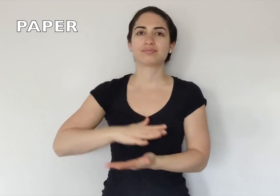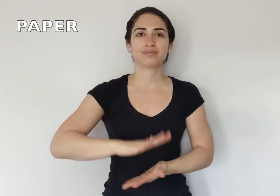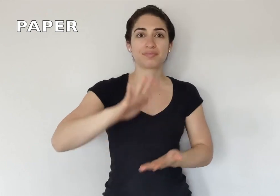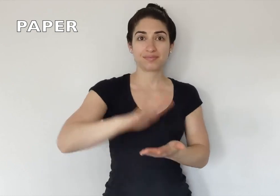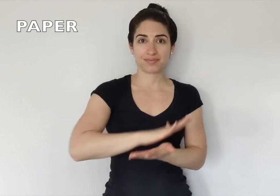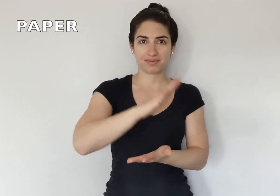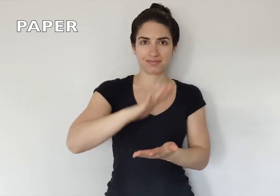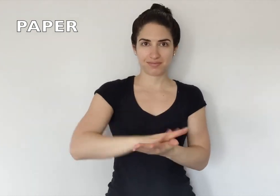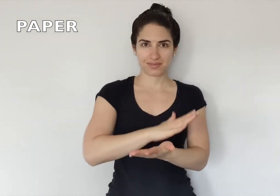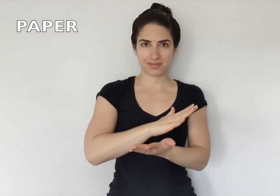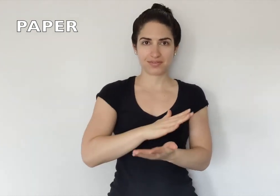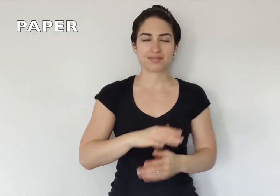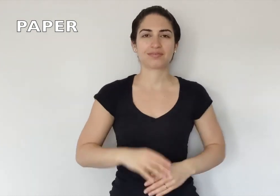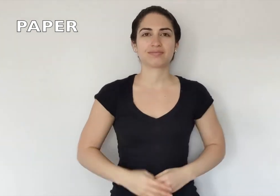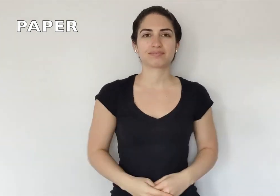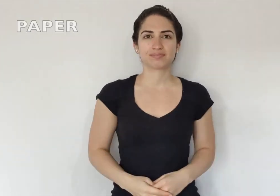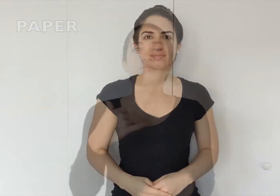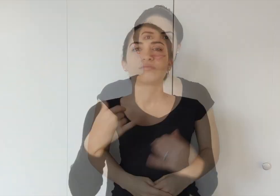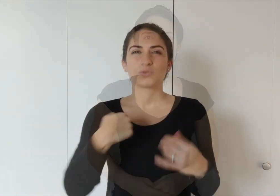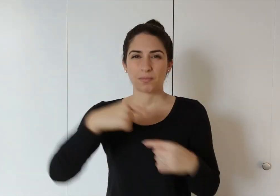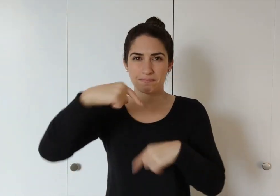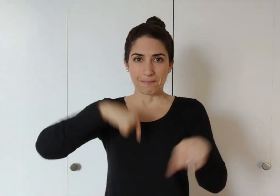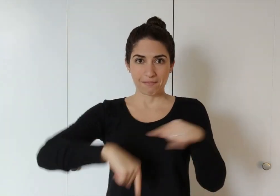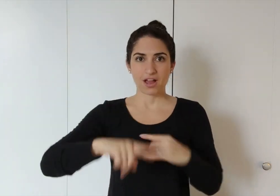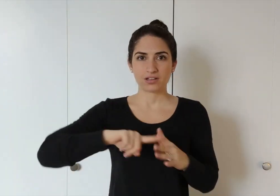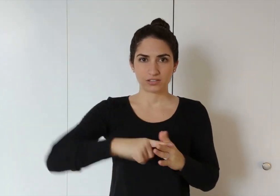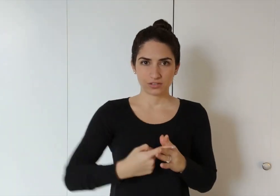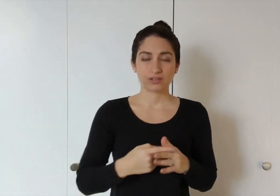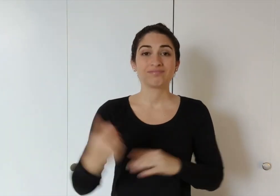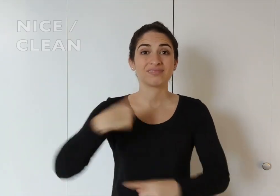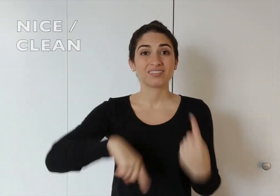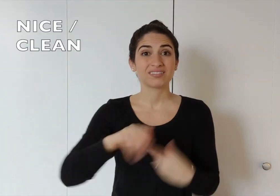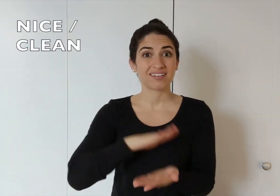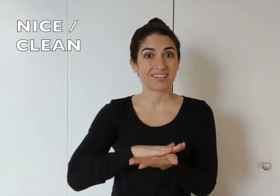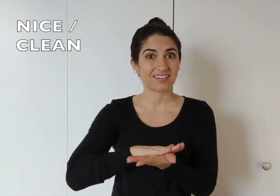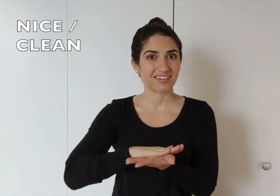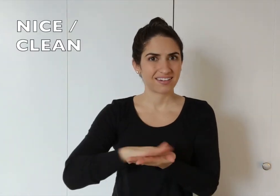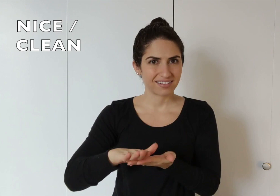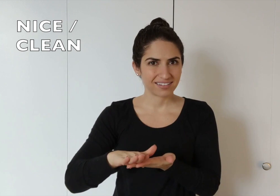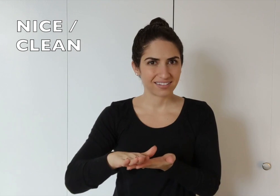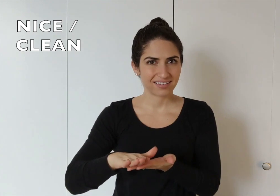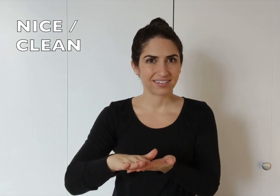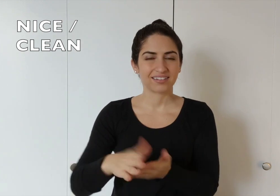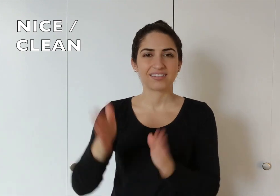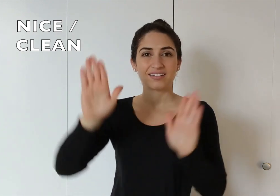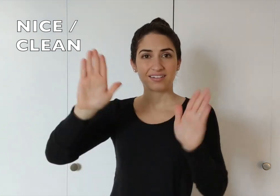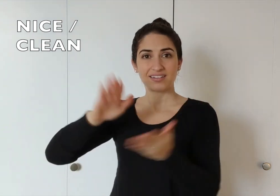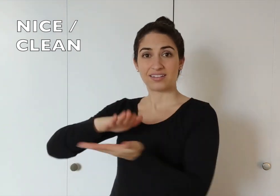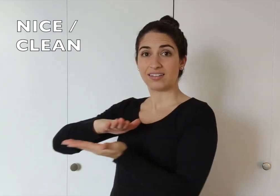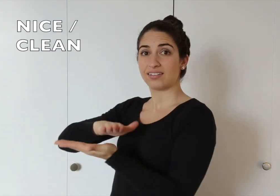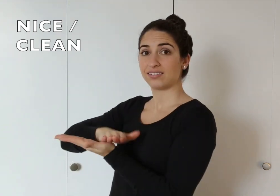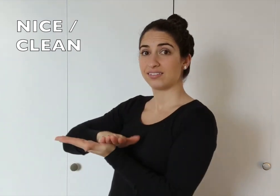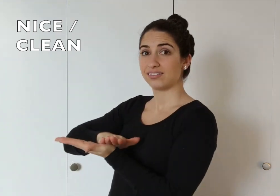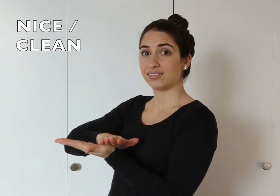PAPER I'm going to back up to the beginning and start with the sign NICE.